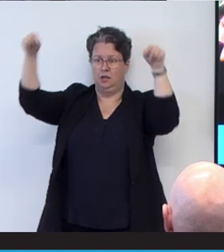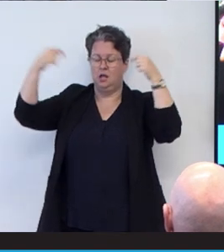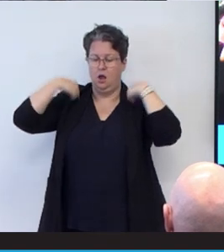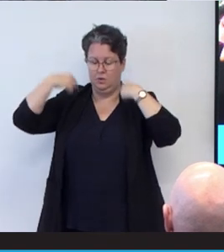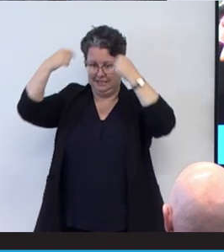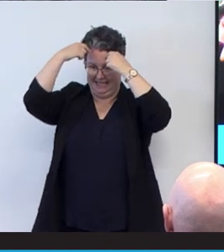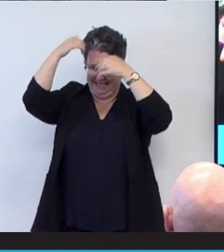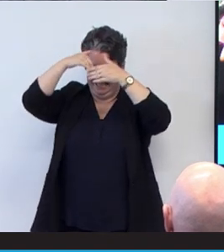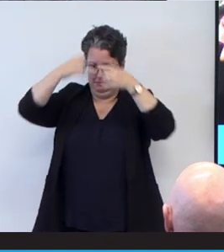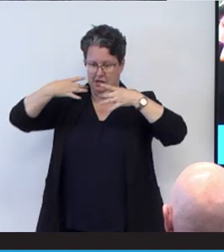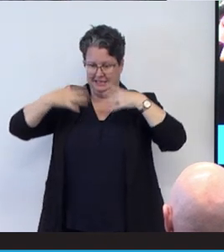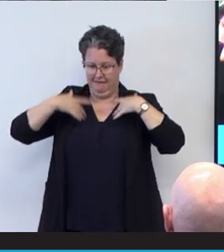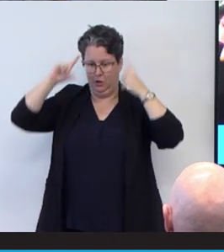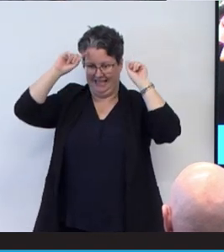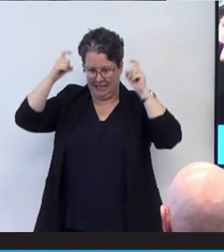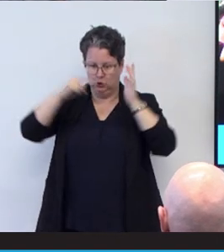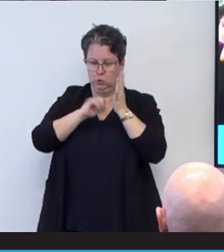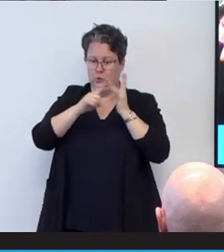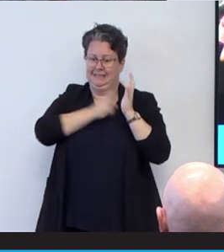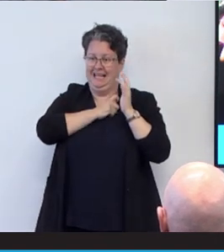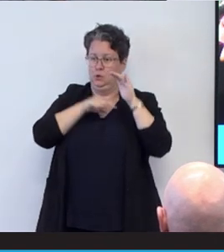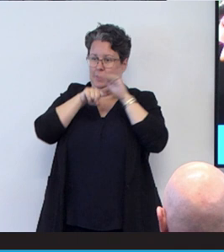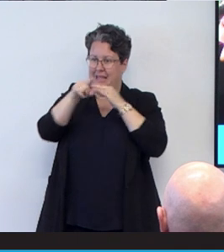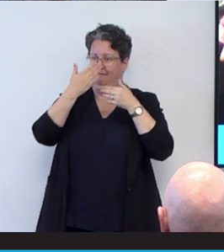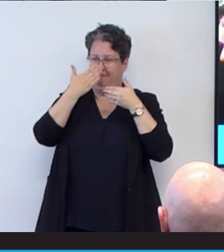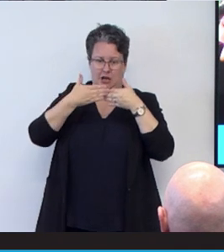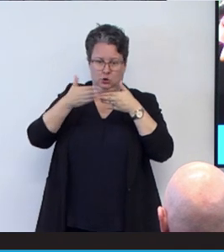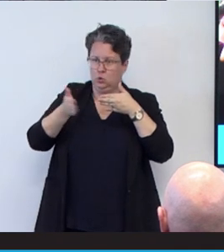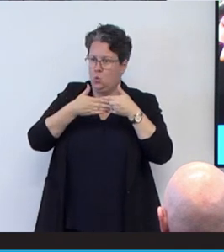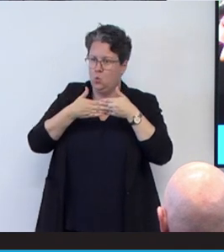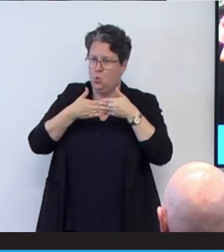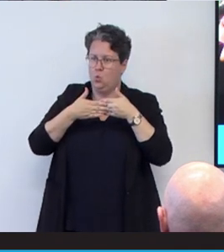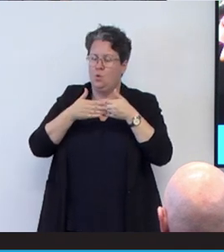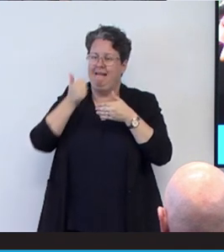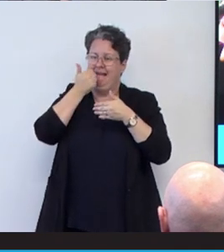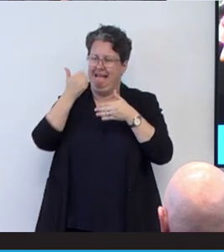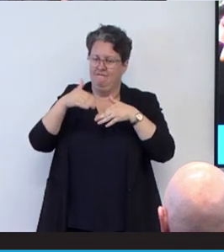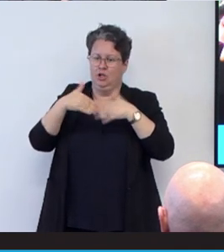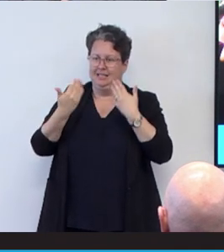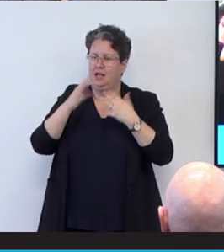when I was too scared to leave my house, when every day was not as beautiful as this,